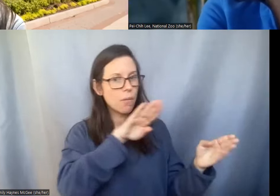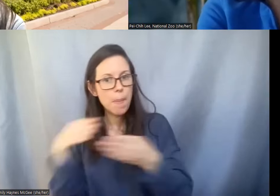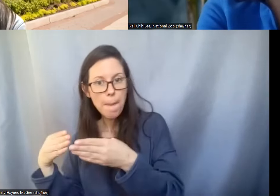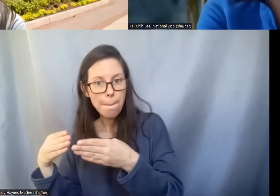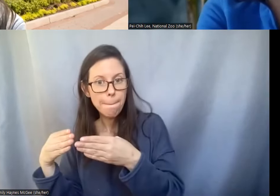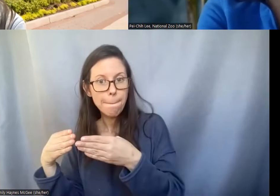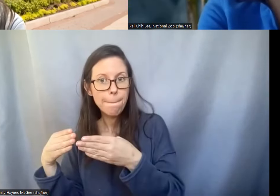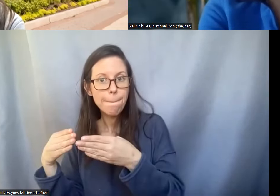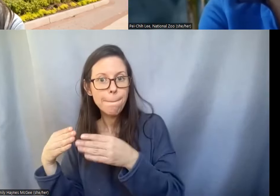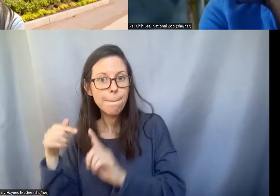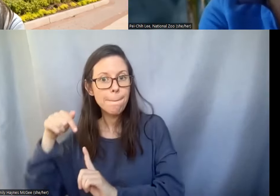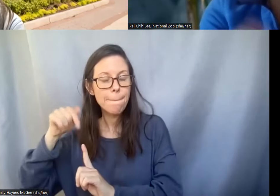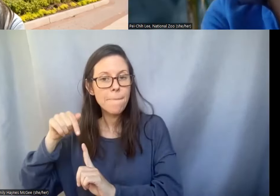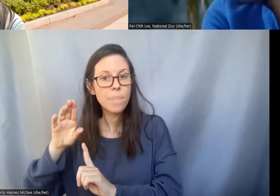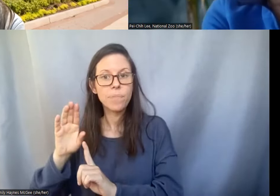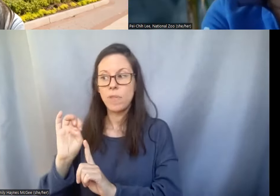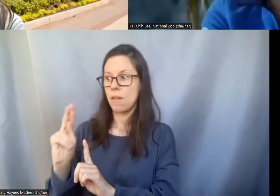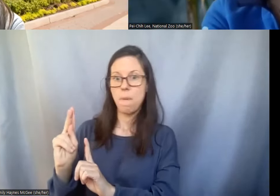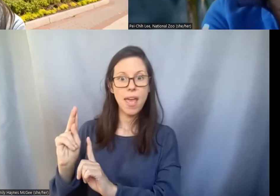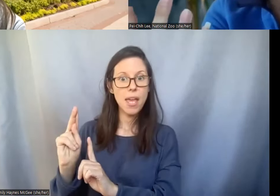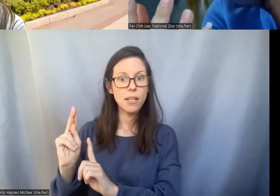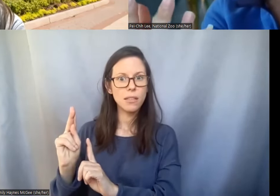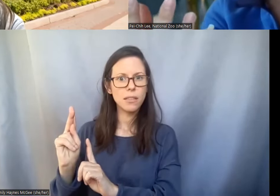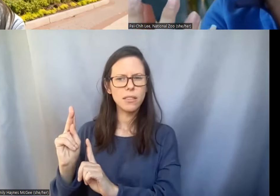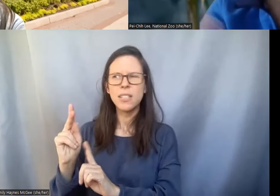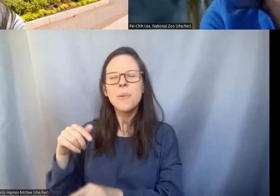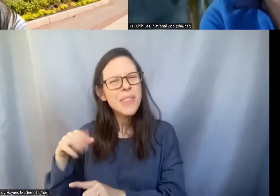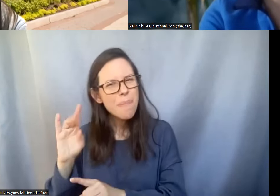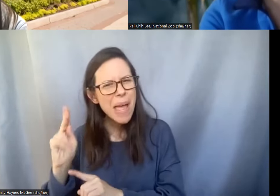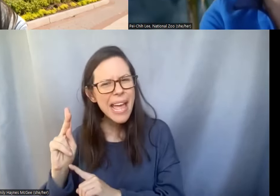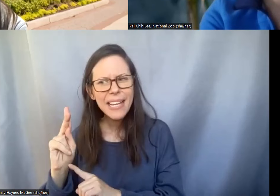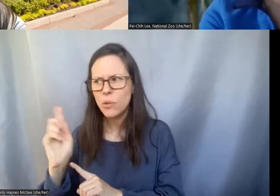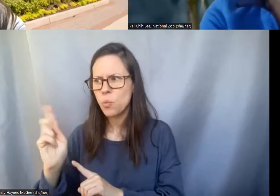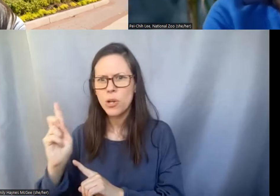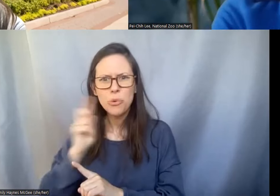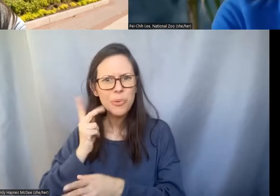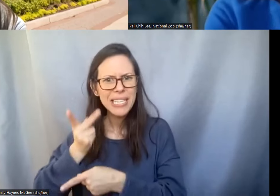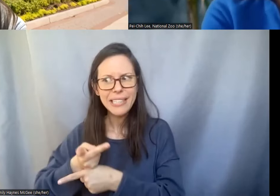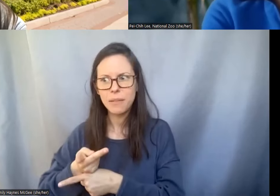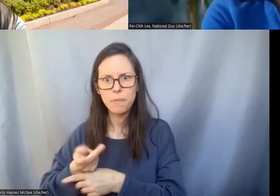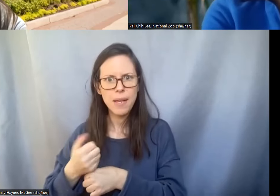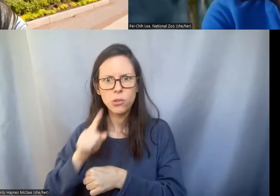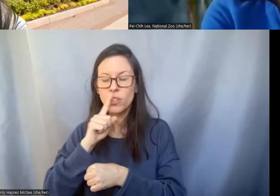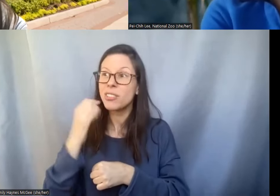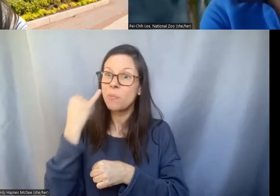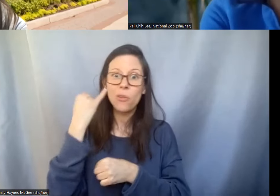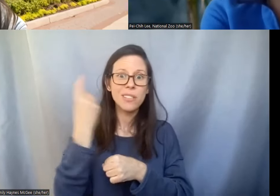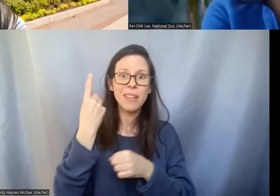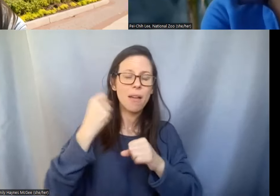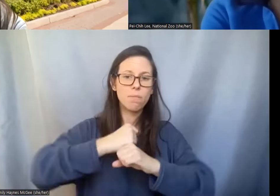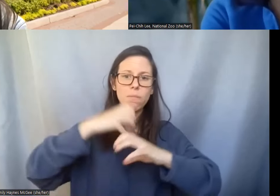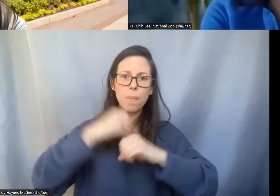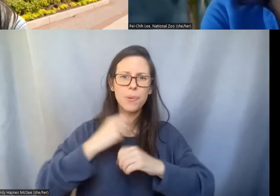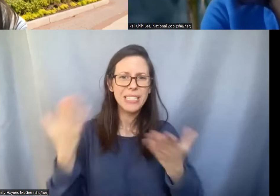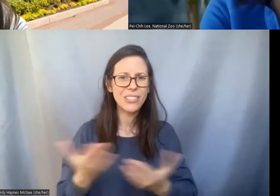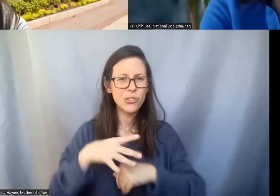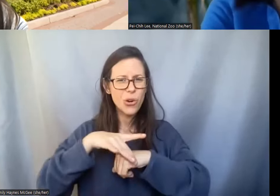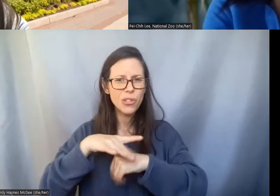keep this bank in the space just to be safe so we definitely have uh have stones about sending some